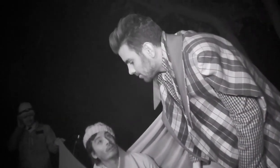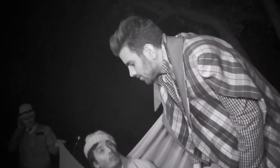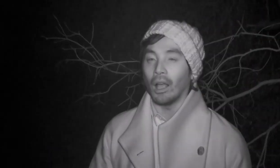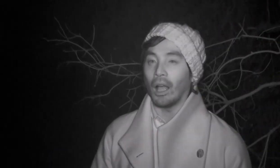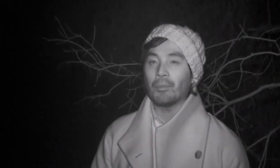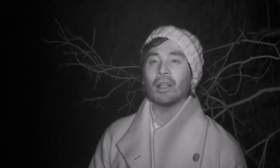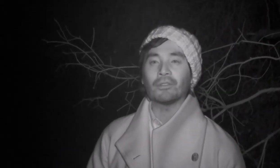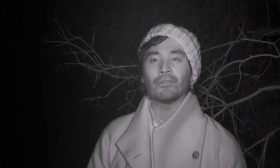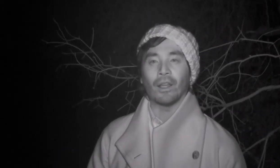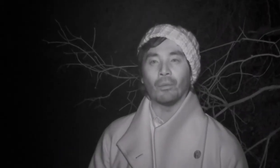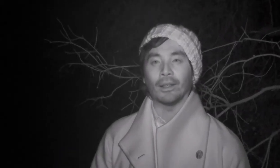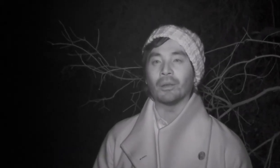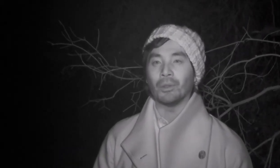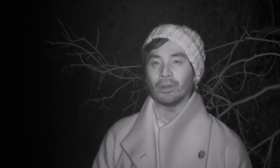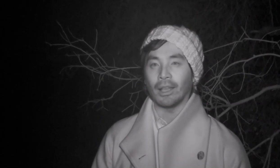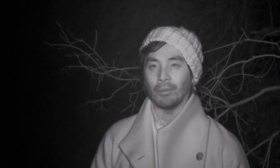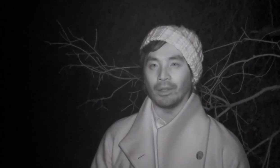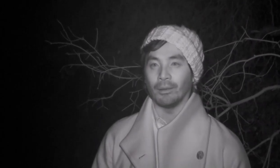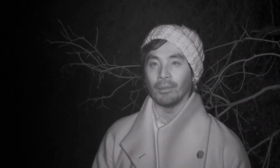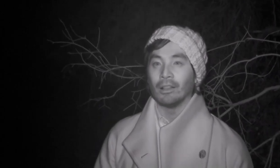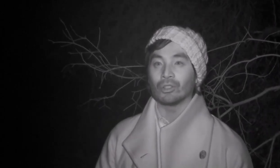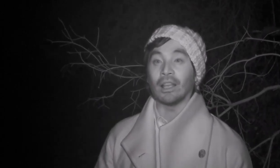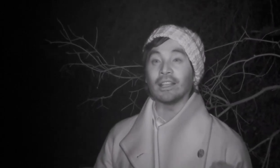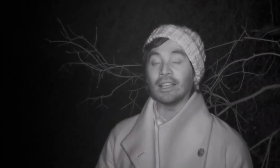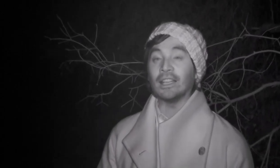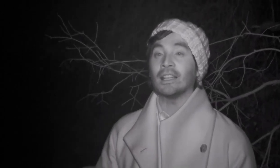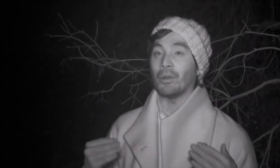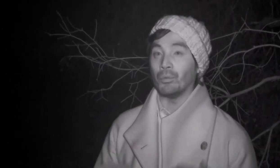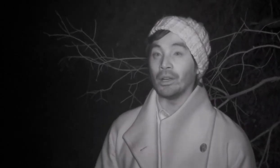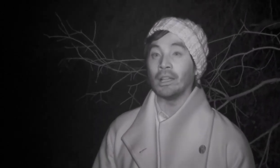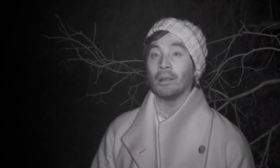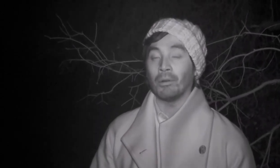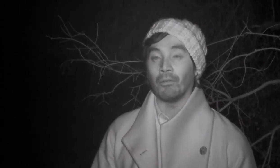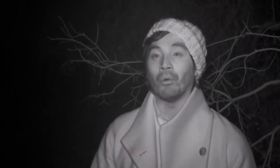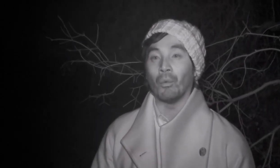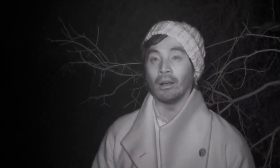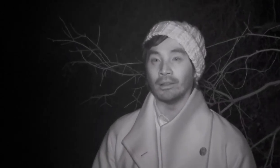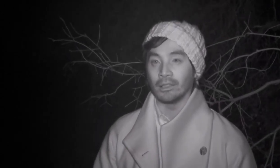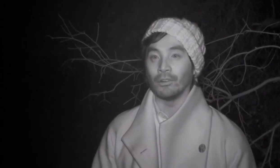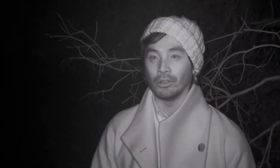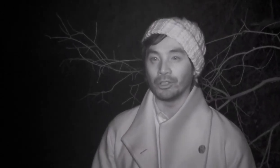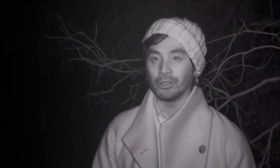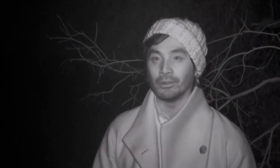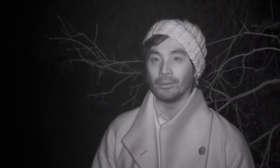I'm gonna have to find a way to communicate with him so that he can really perform well in this photo shoot